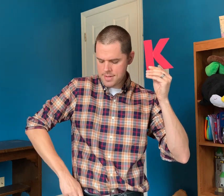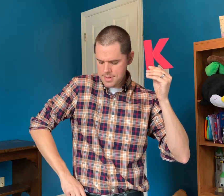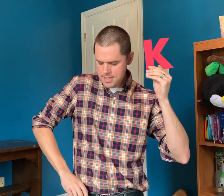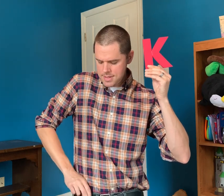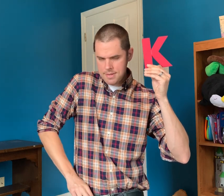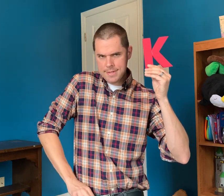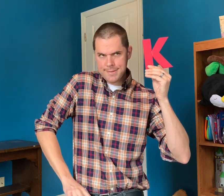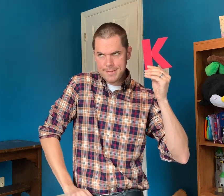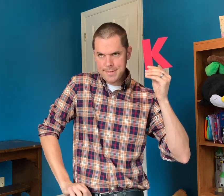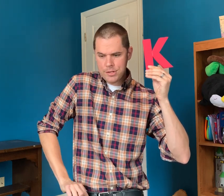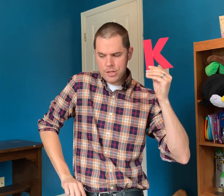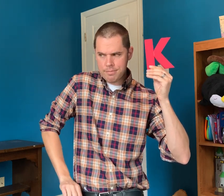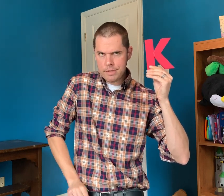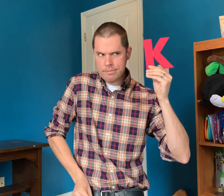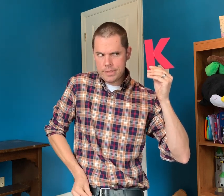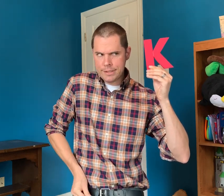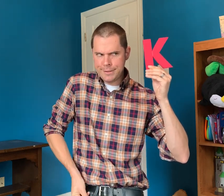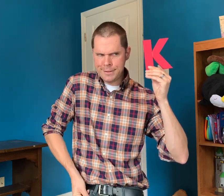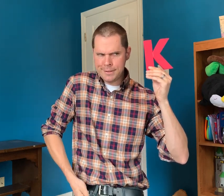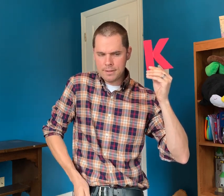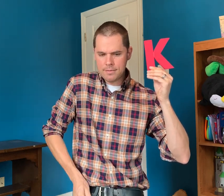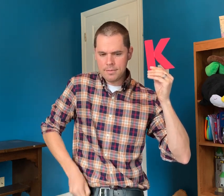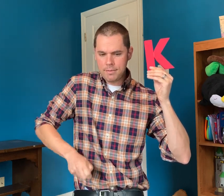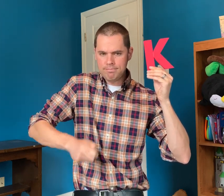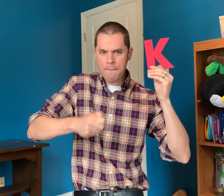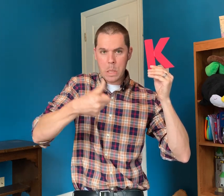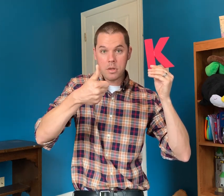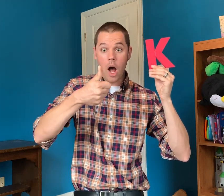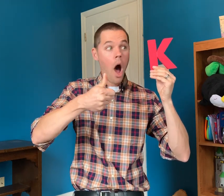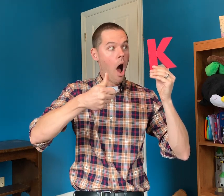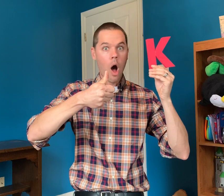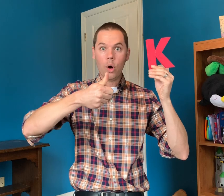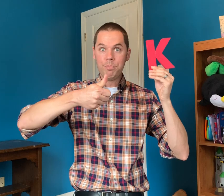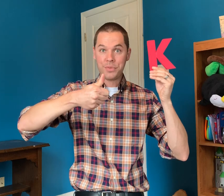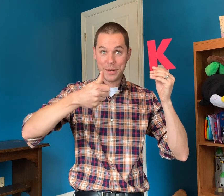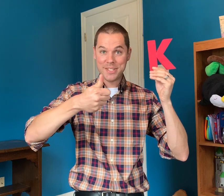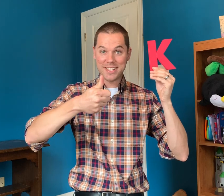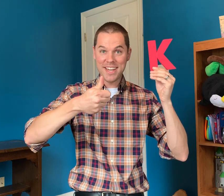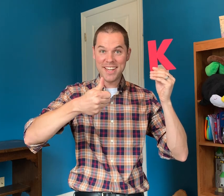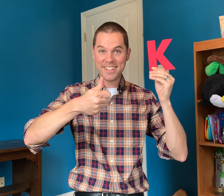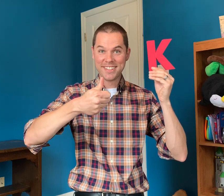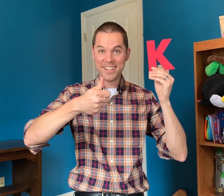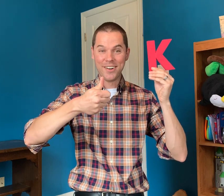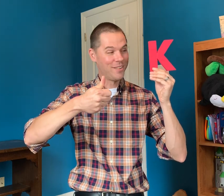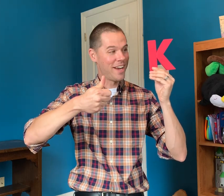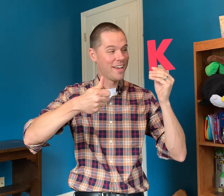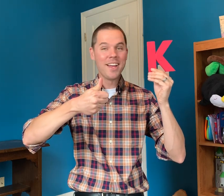(Dramatic mumbling) Go ahead and check my pocket here (Mouth POP! sound) (Gasp!) Oh! Here's the key! All right!